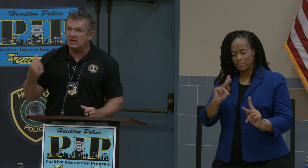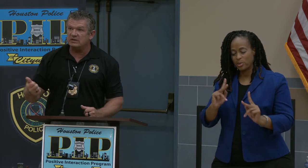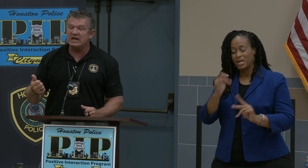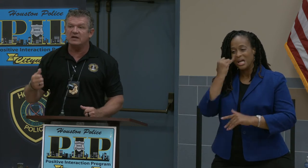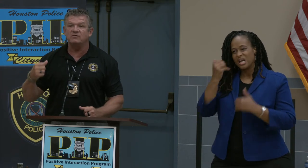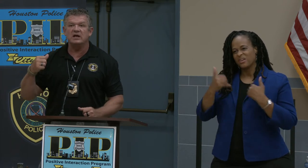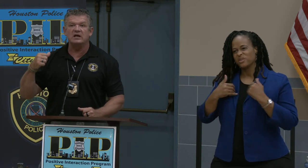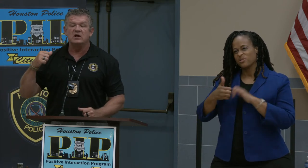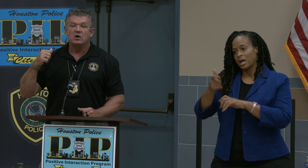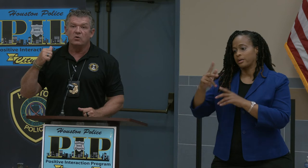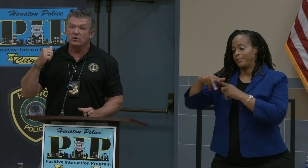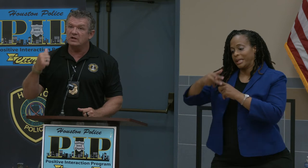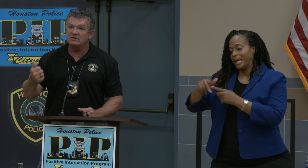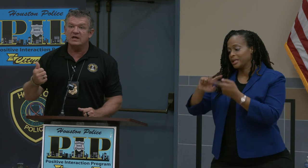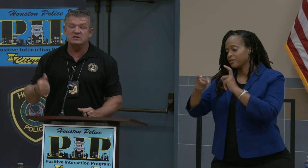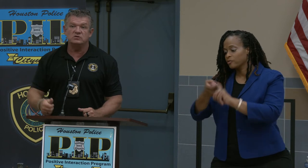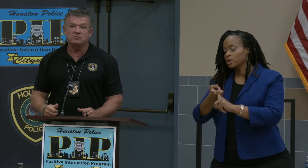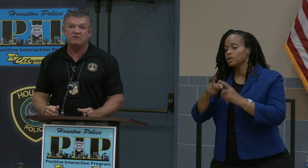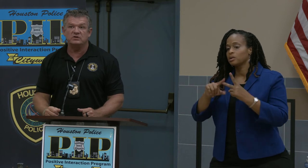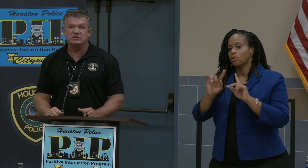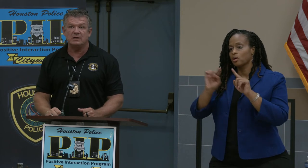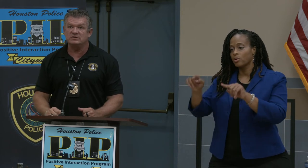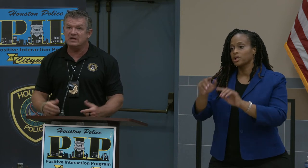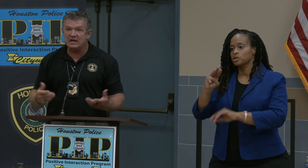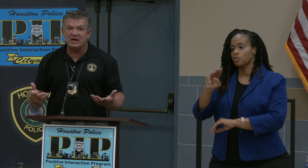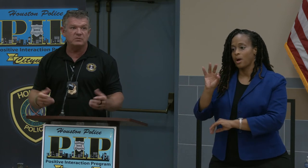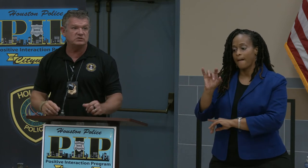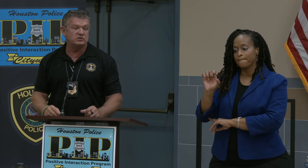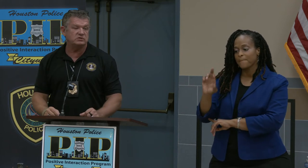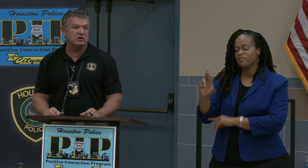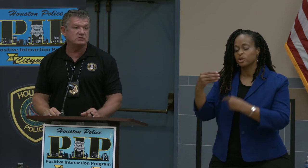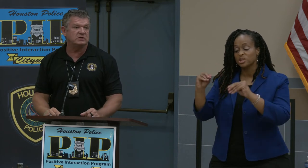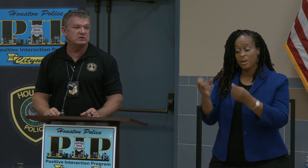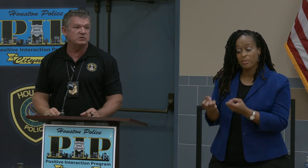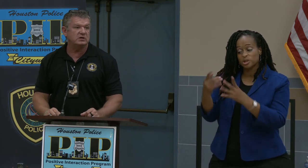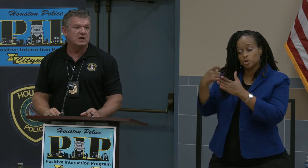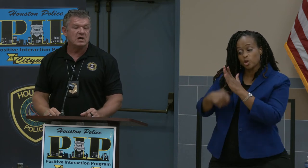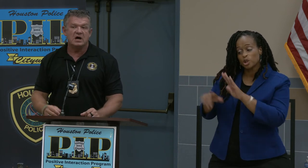a mechanic friend or even go to a muffler shop and say how much would you charge me to do it.